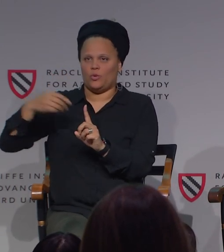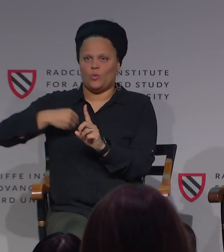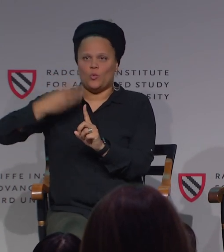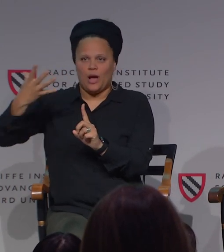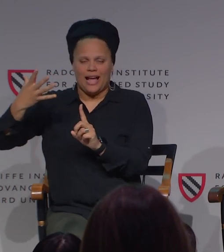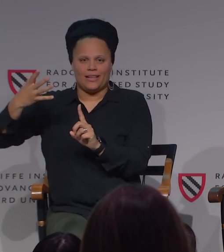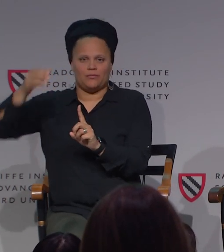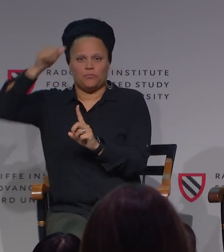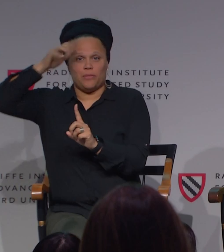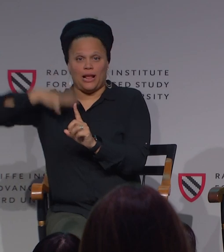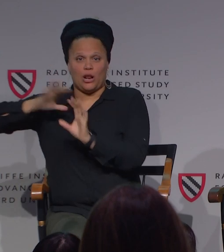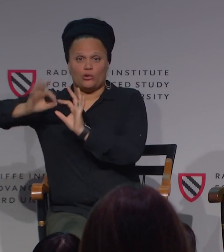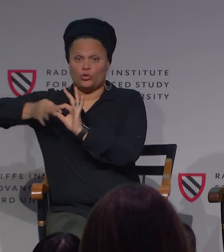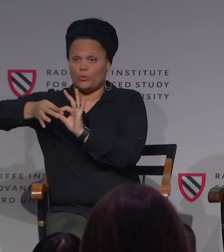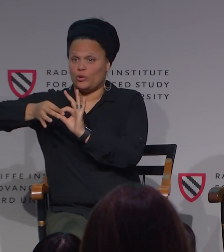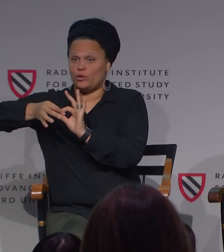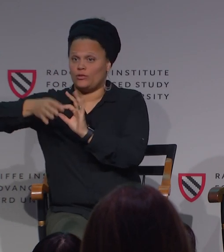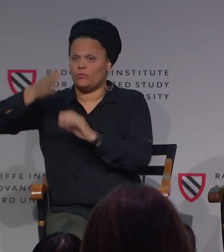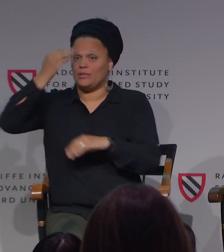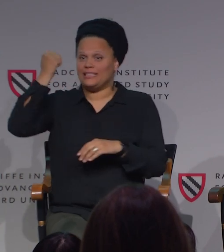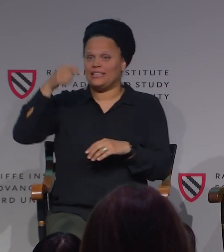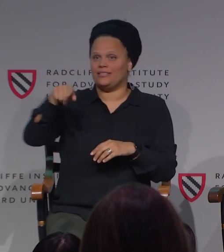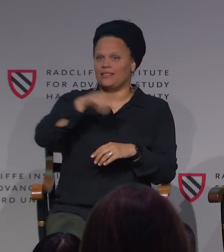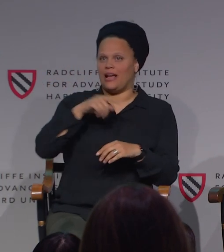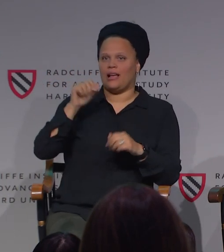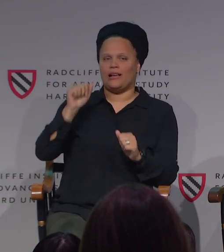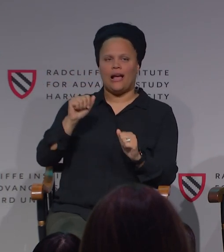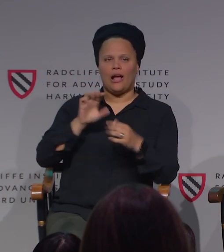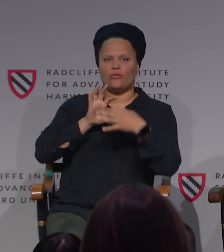they would prefer to have a white male interpreter.